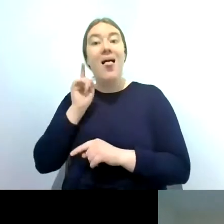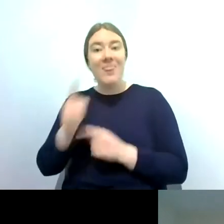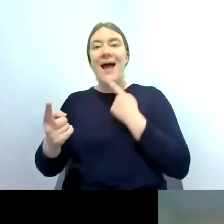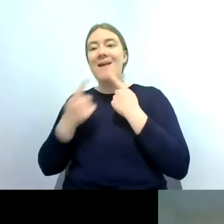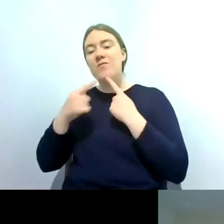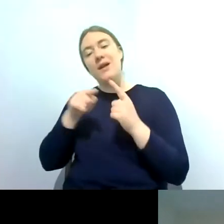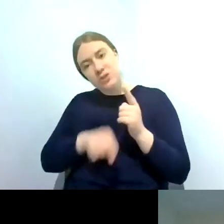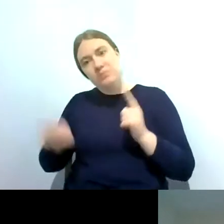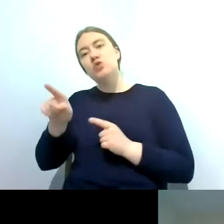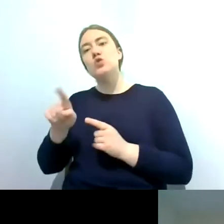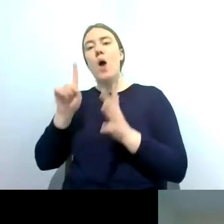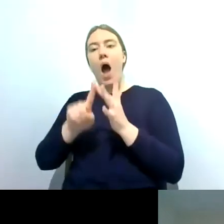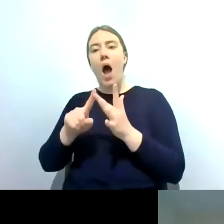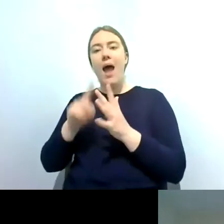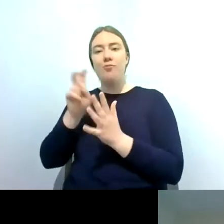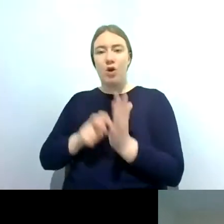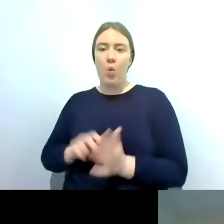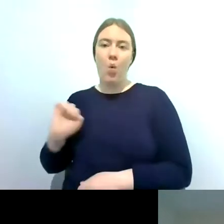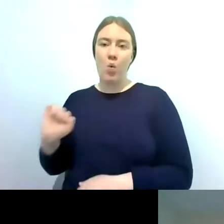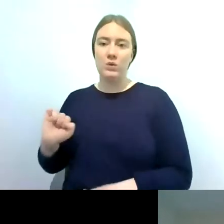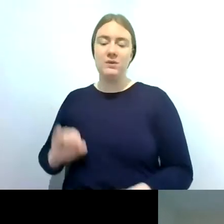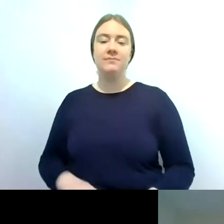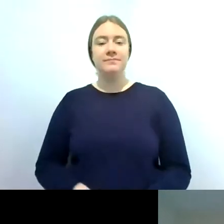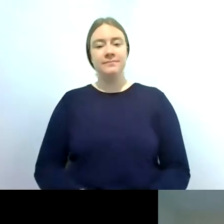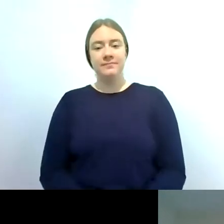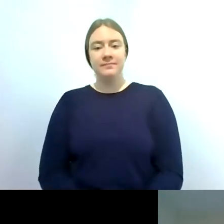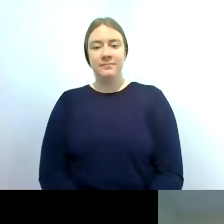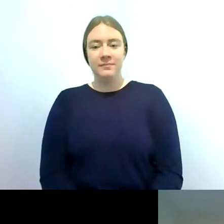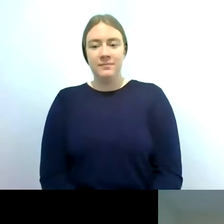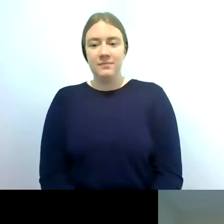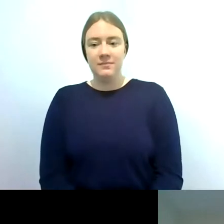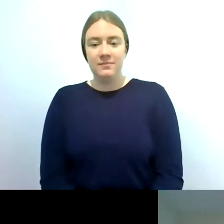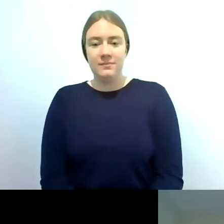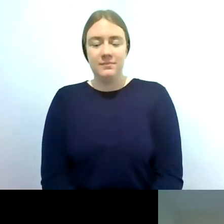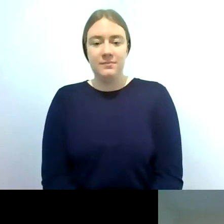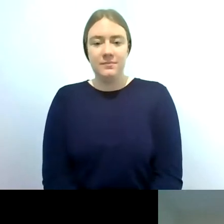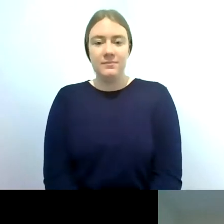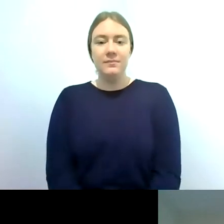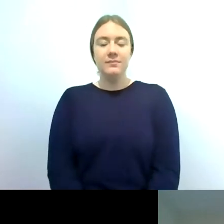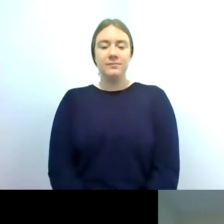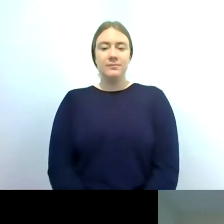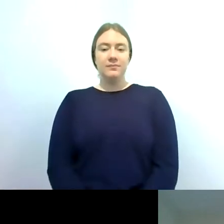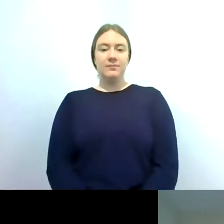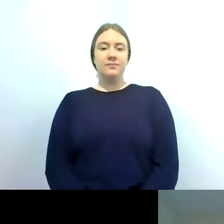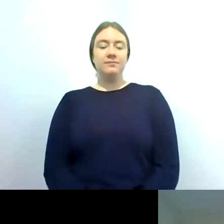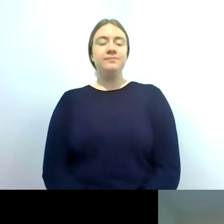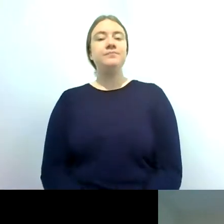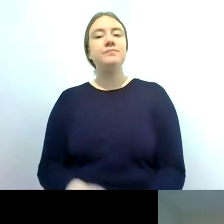brilliant thank you um another questions come in asking is biosecurity also mentioned